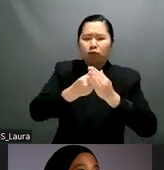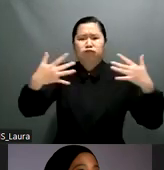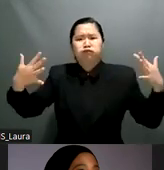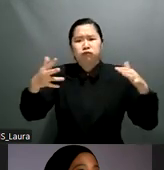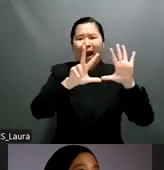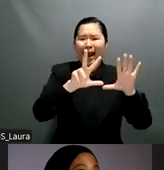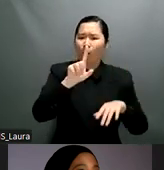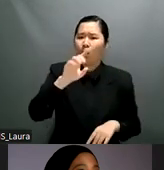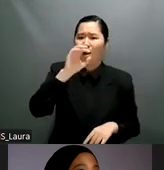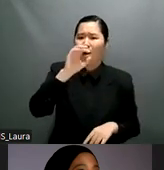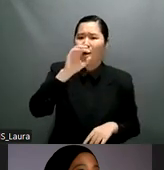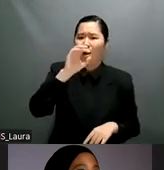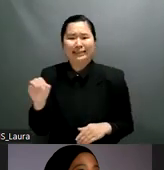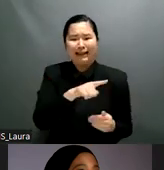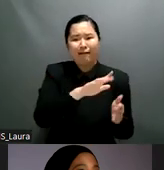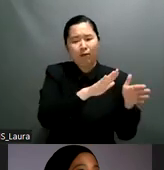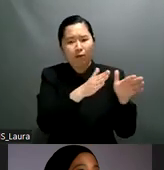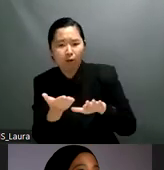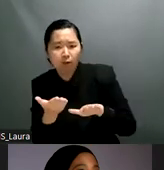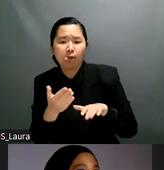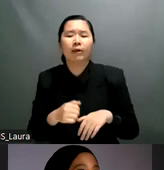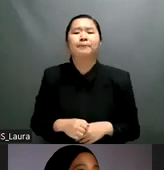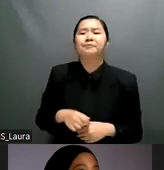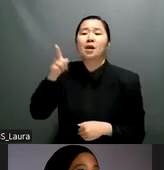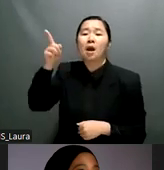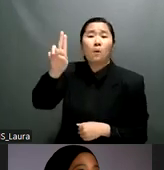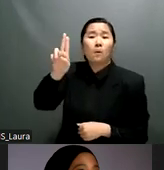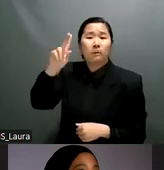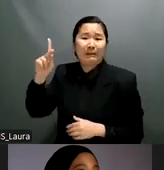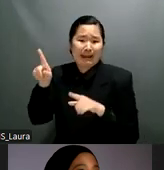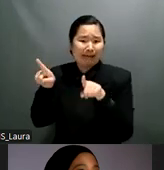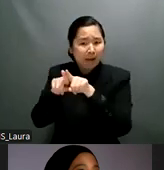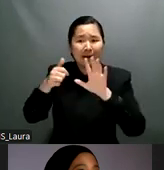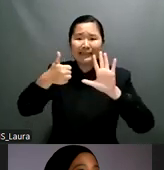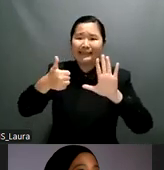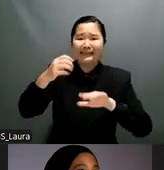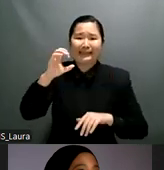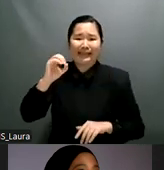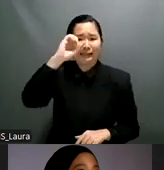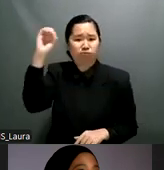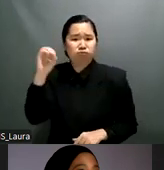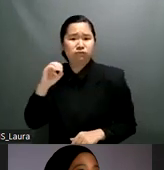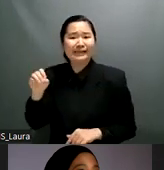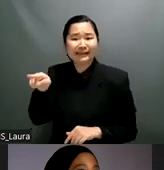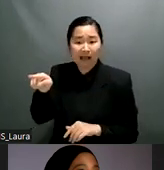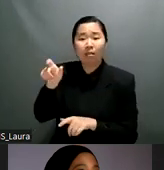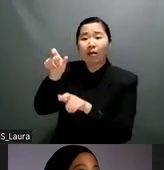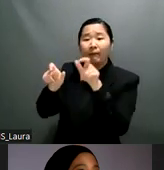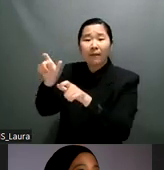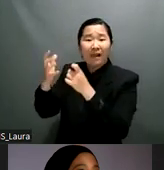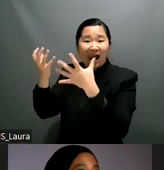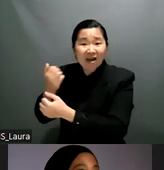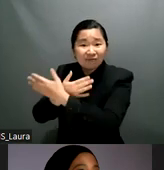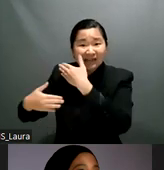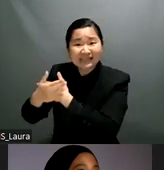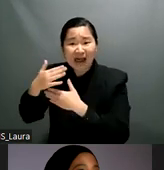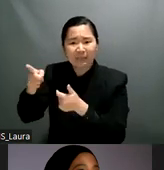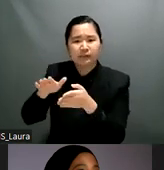of adapted rescue materials for big groups so we learned that that put putting people together and